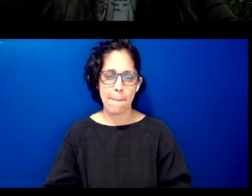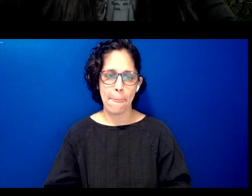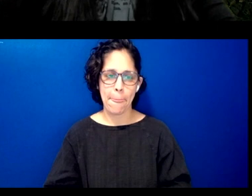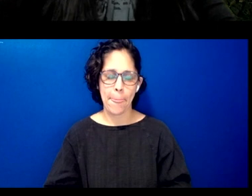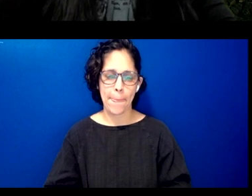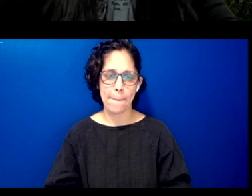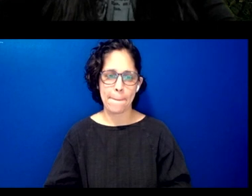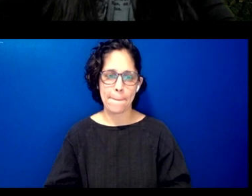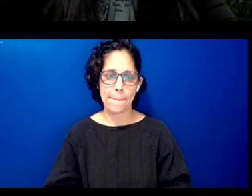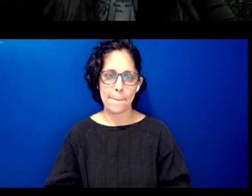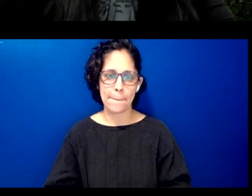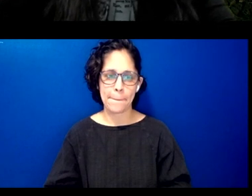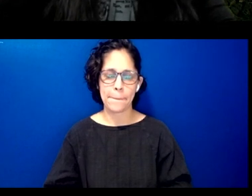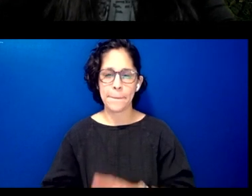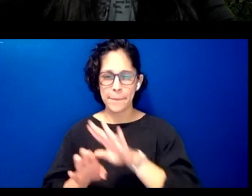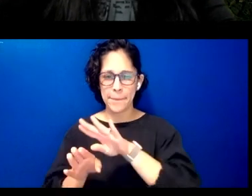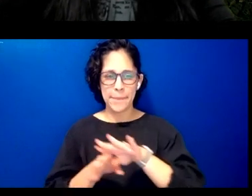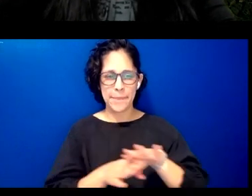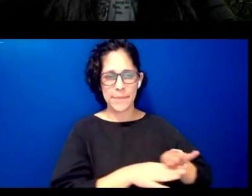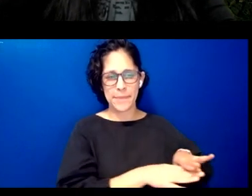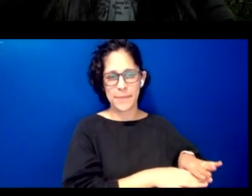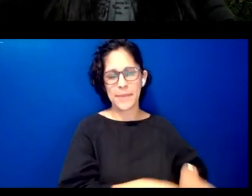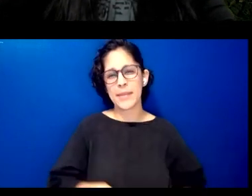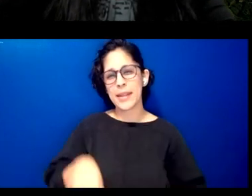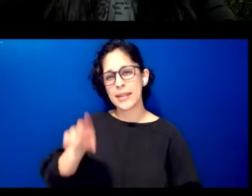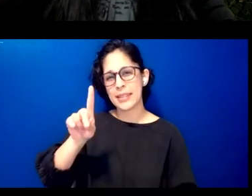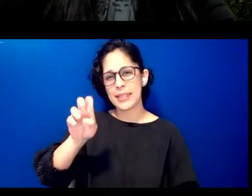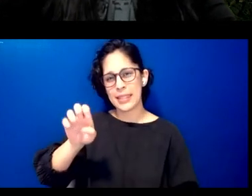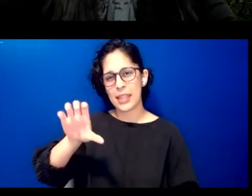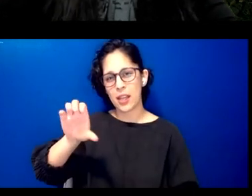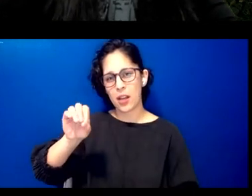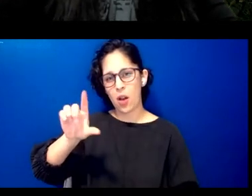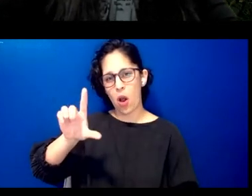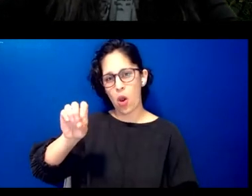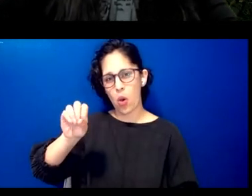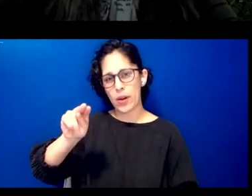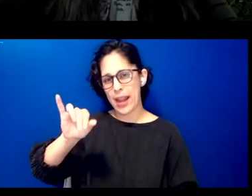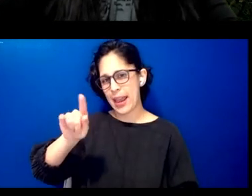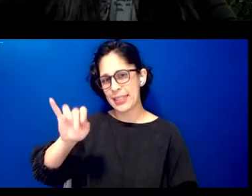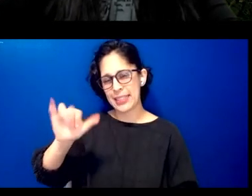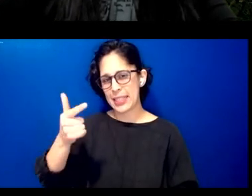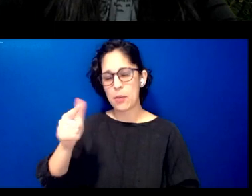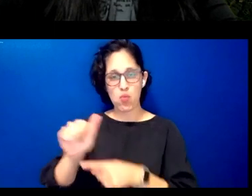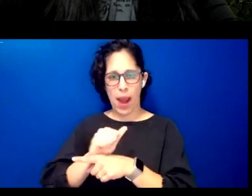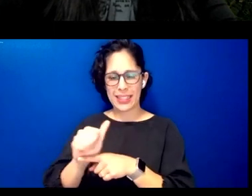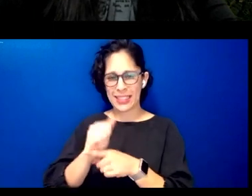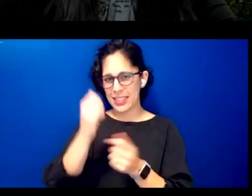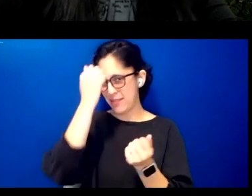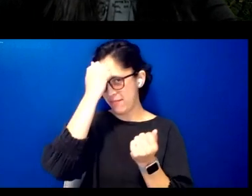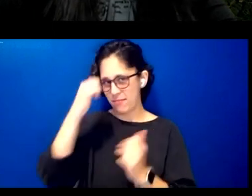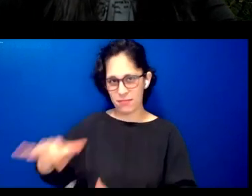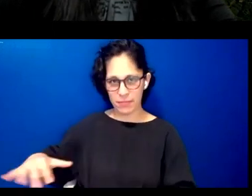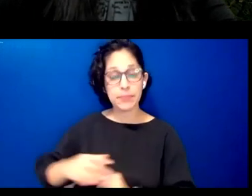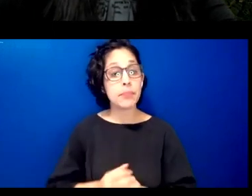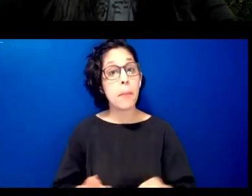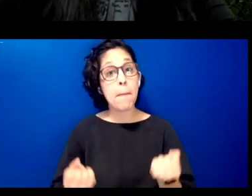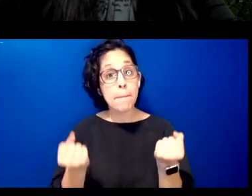now let's turn to decolonizing practice recognizing that there are many examples of language software